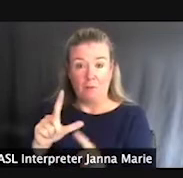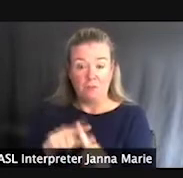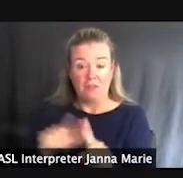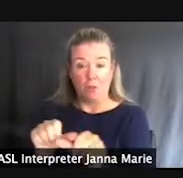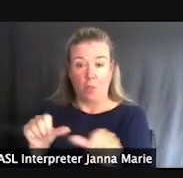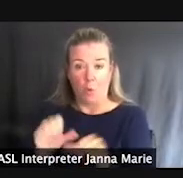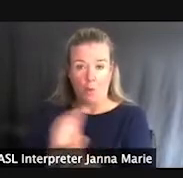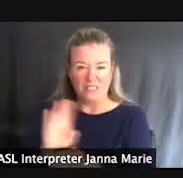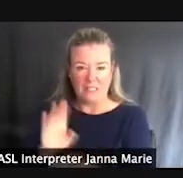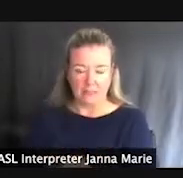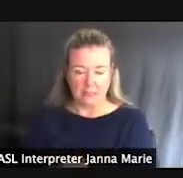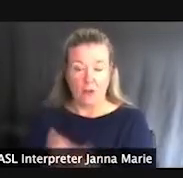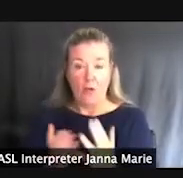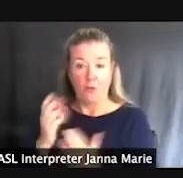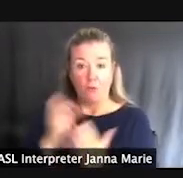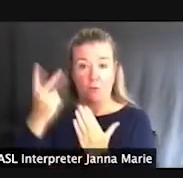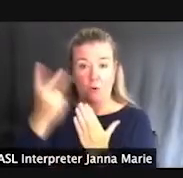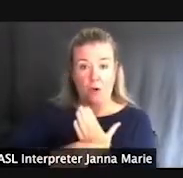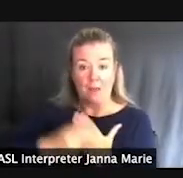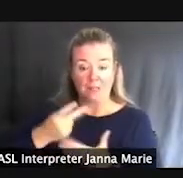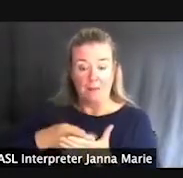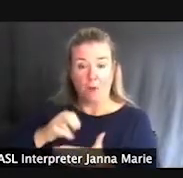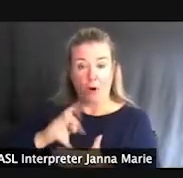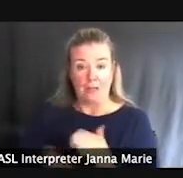Through these programs, the park has been able to increase awareness of the need for